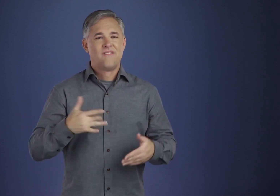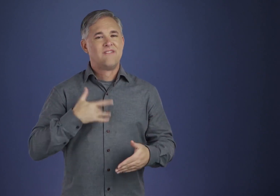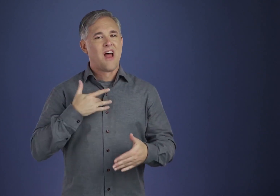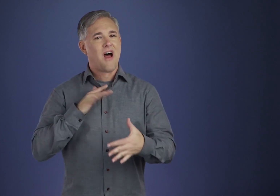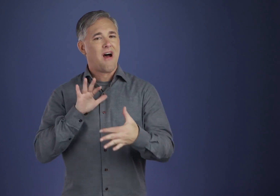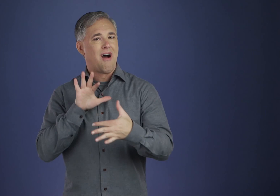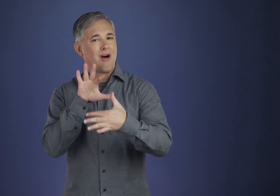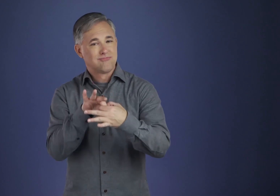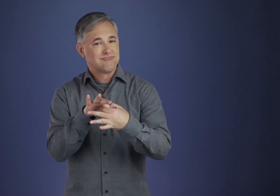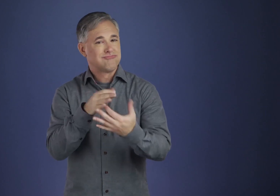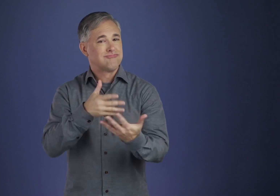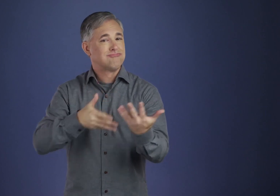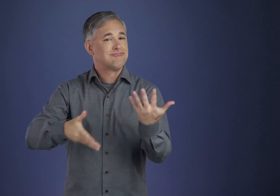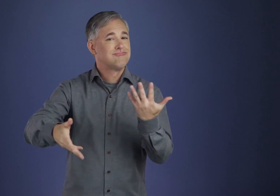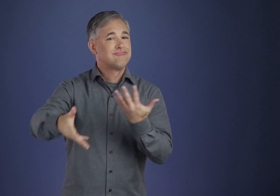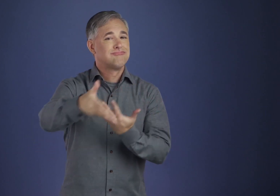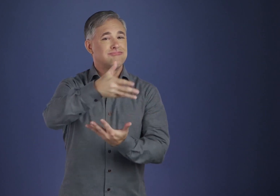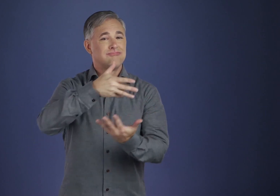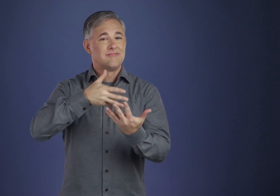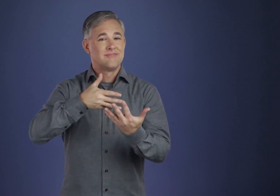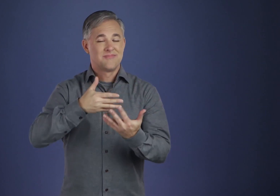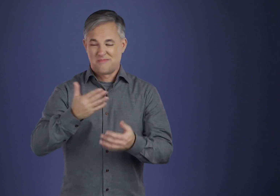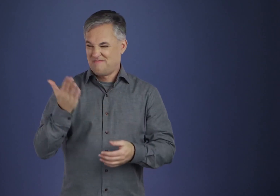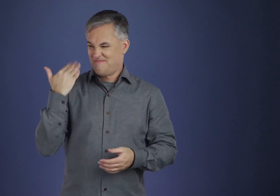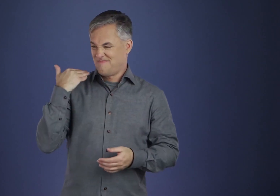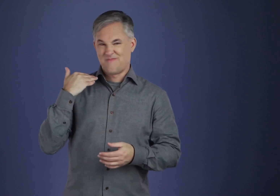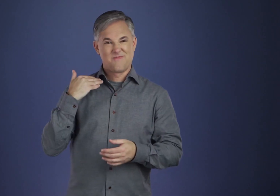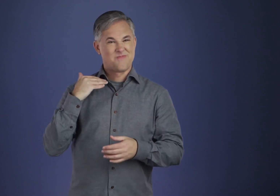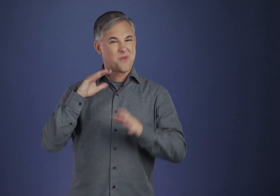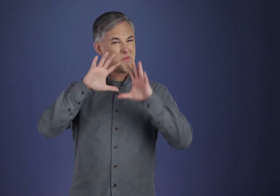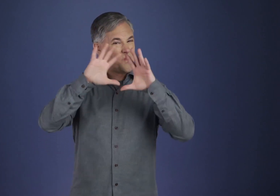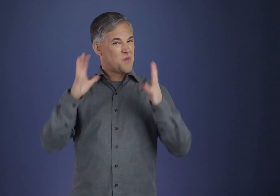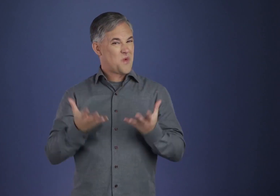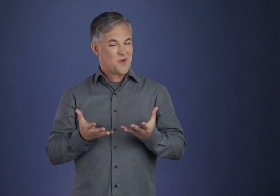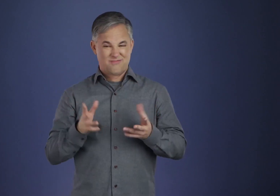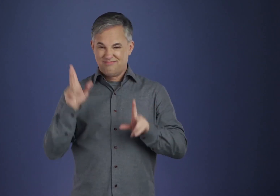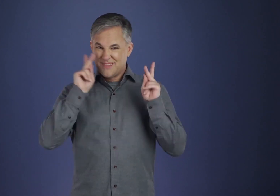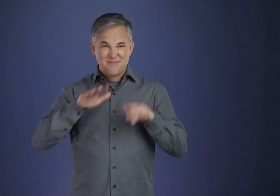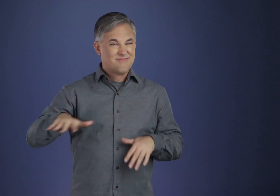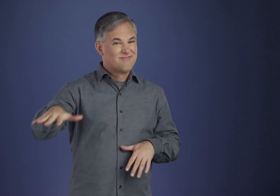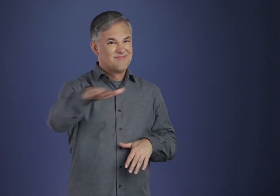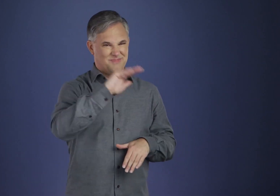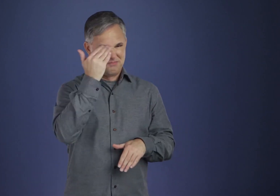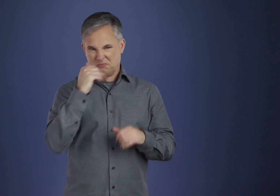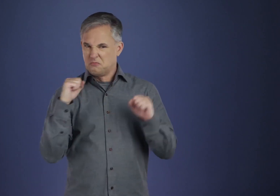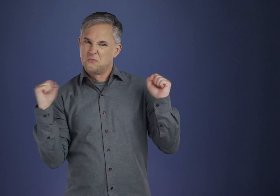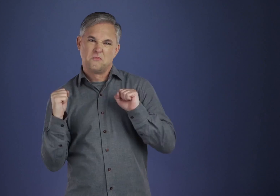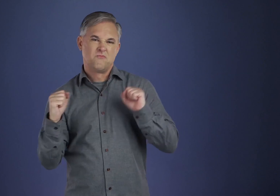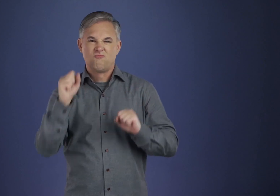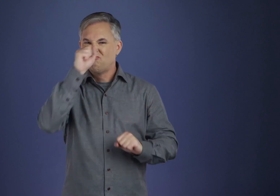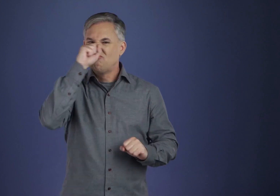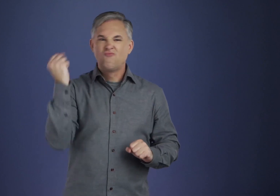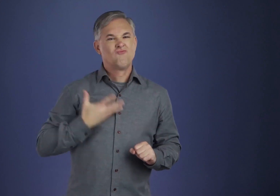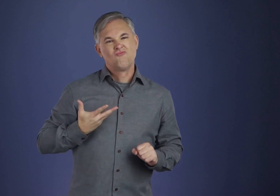Perhaps one of the greatest rewards of meditation and prayer is the sense of belonging that comes to us.